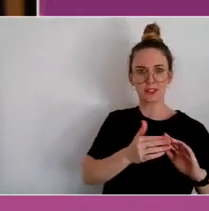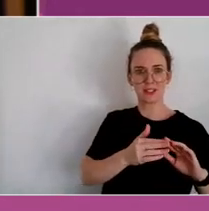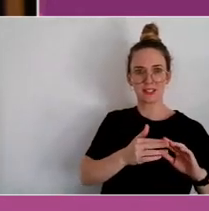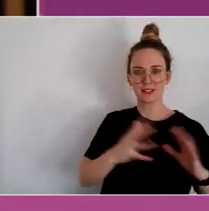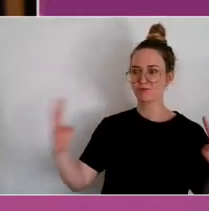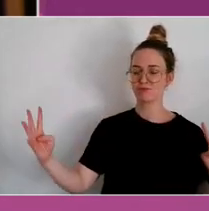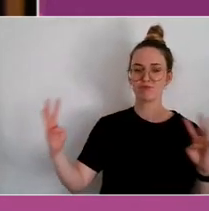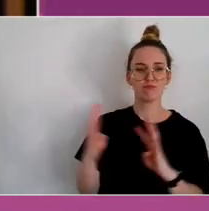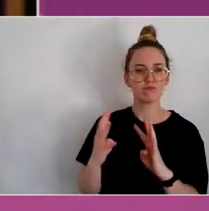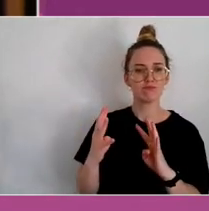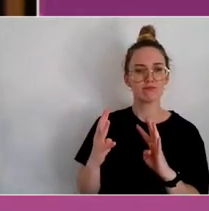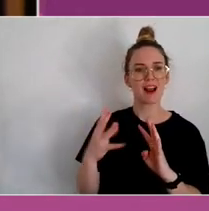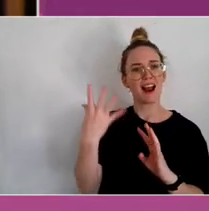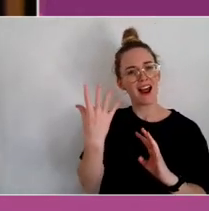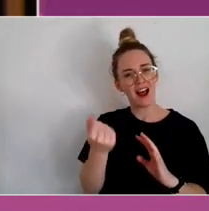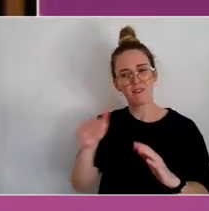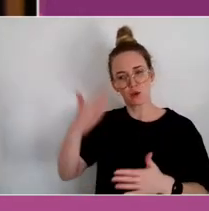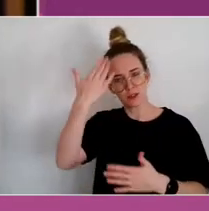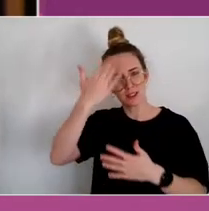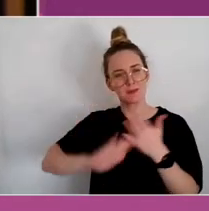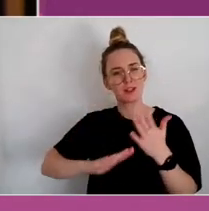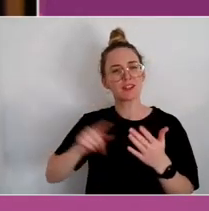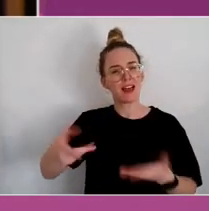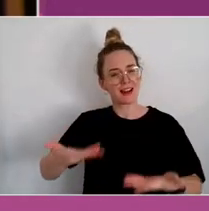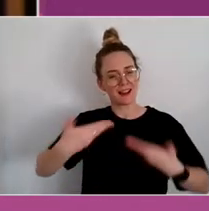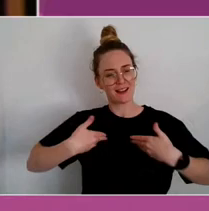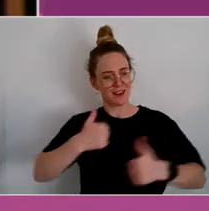experiences that create joy for the rest of us and for the wider community.